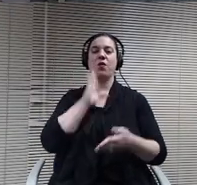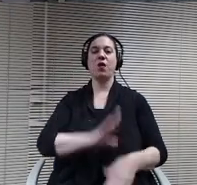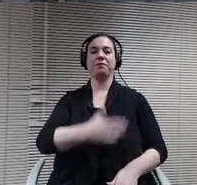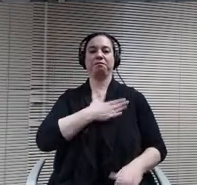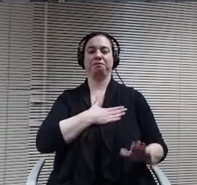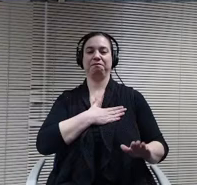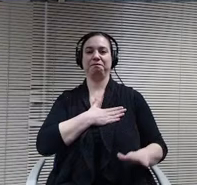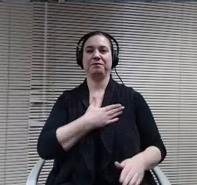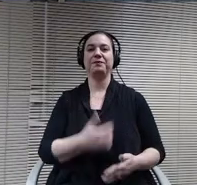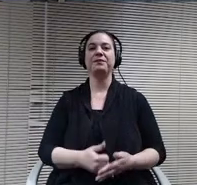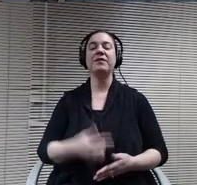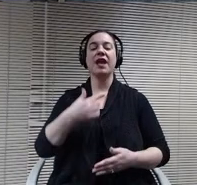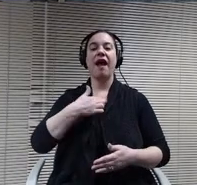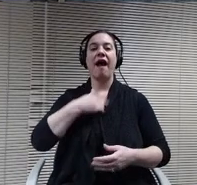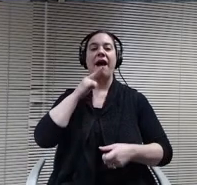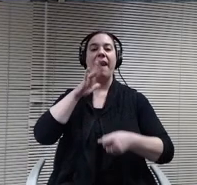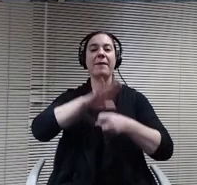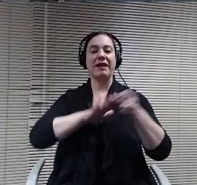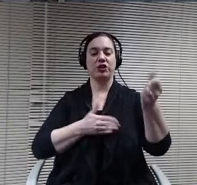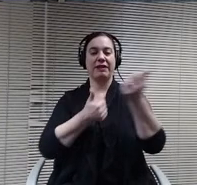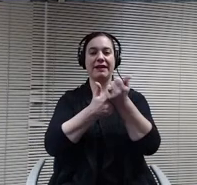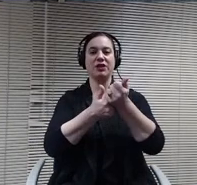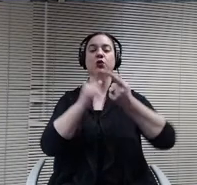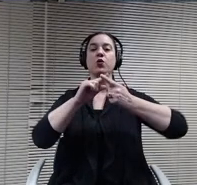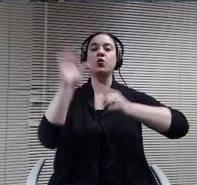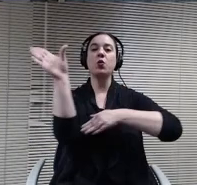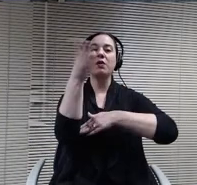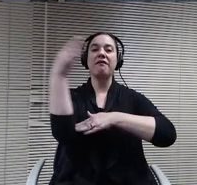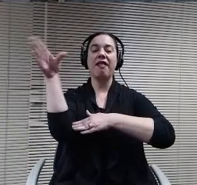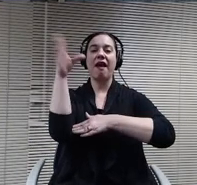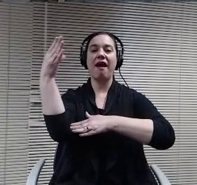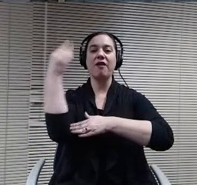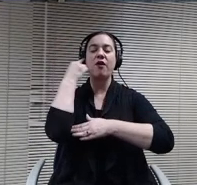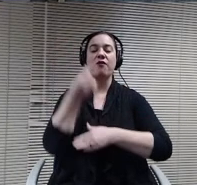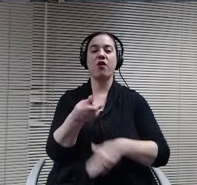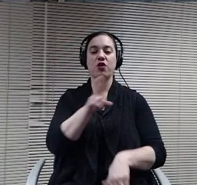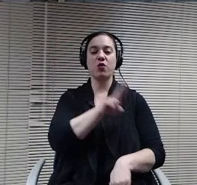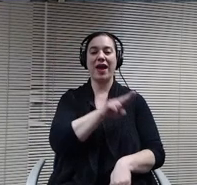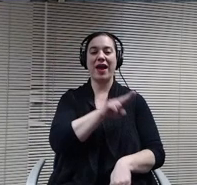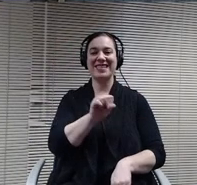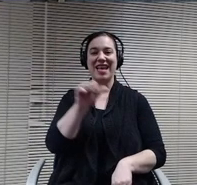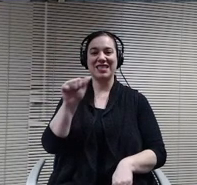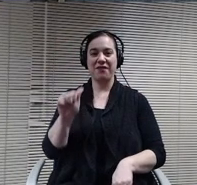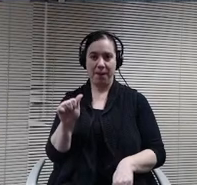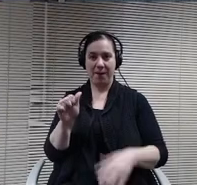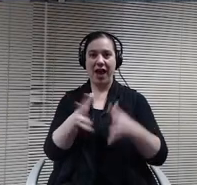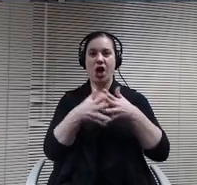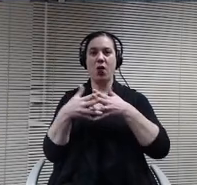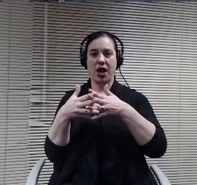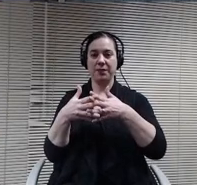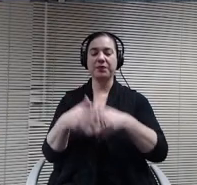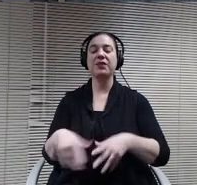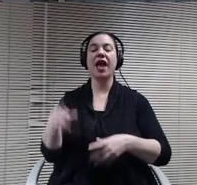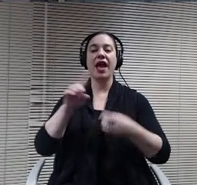I pledge allegiance to the flag of the United States of America. I want to chance.